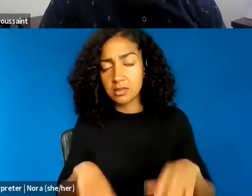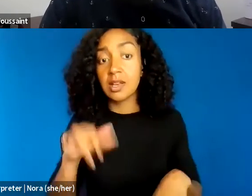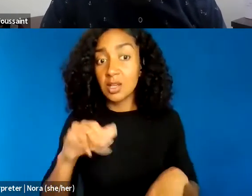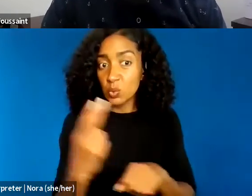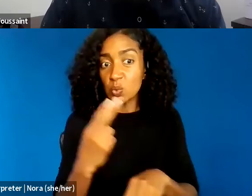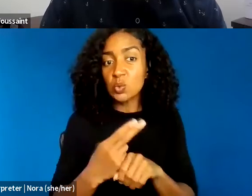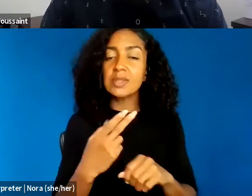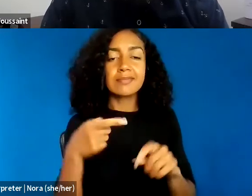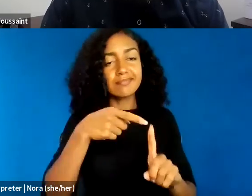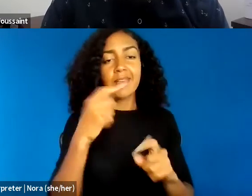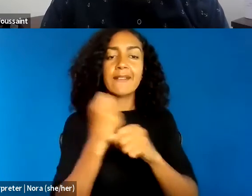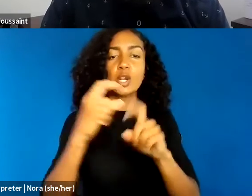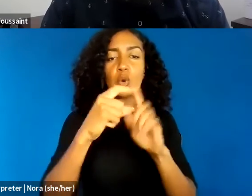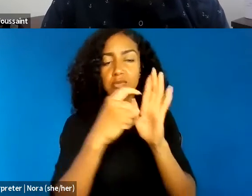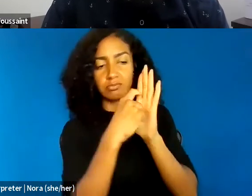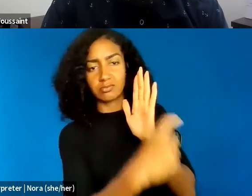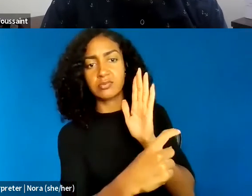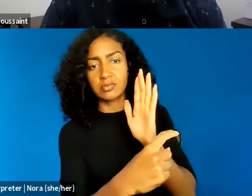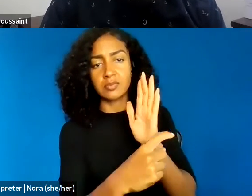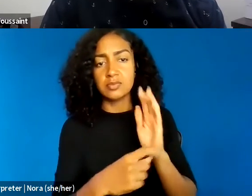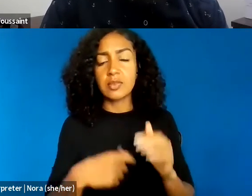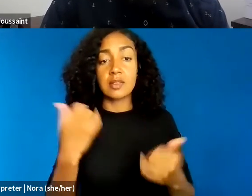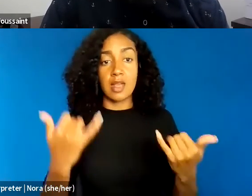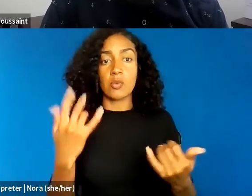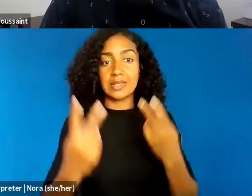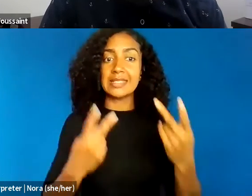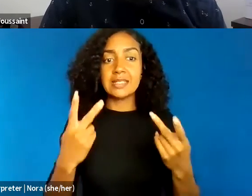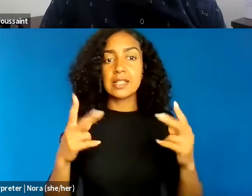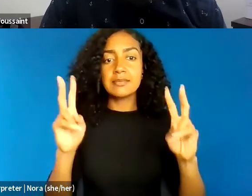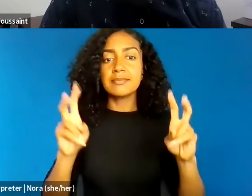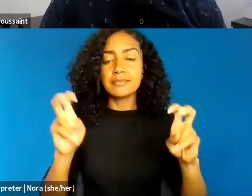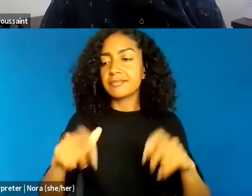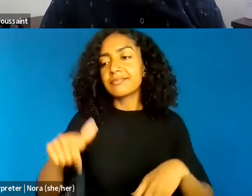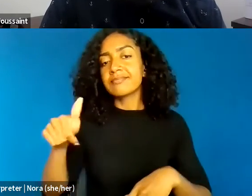and call into question the contours of unprotected speech. Importantly, such discretionary authority